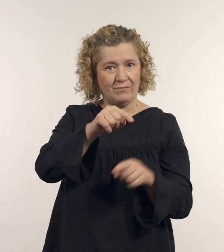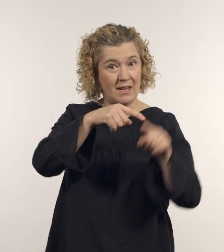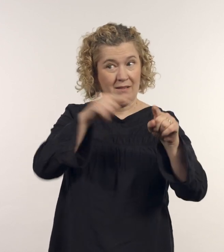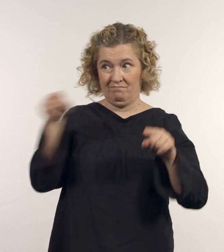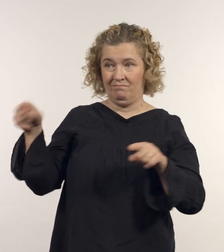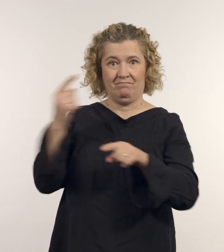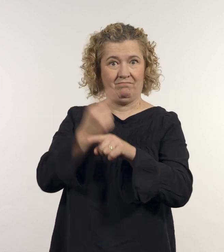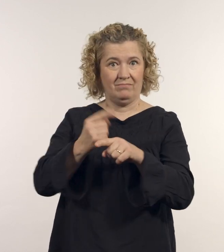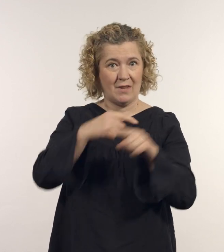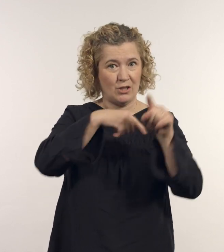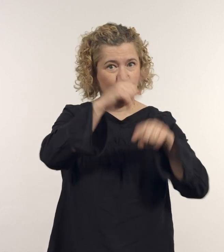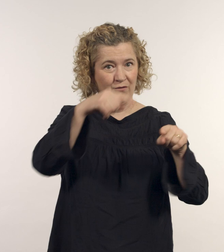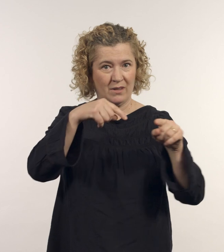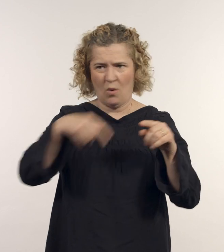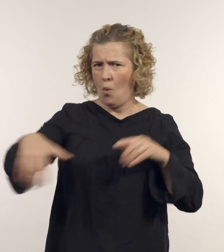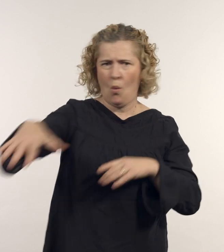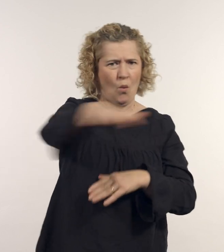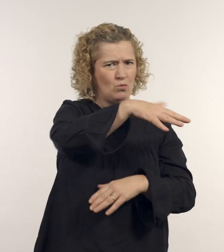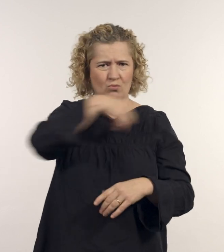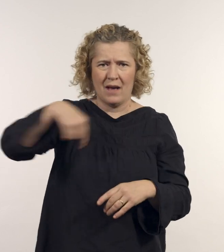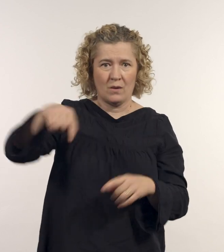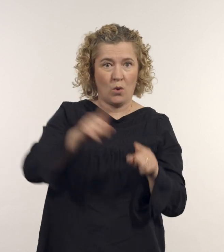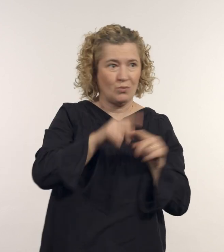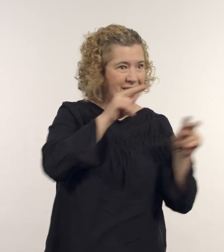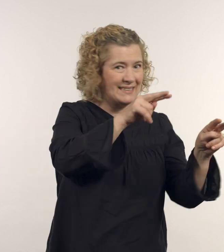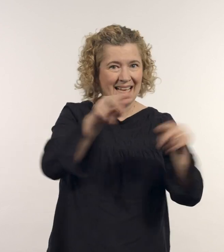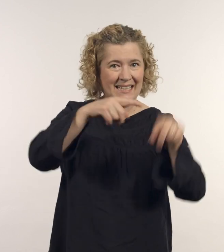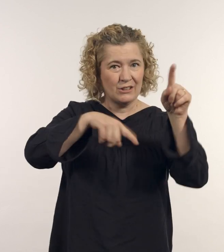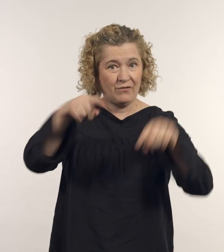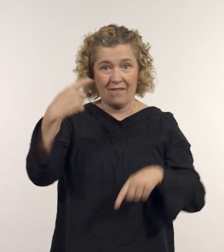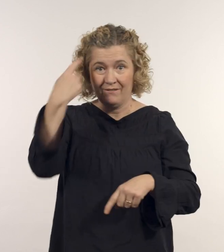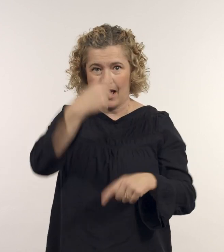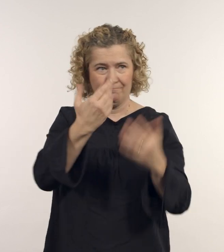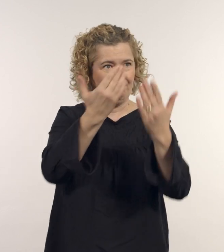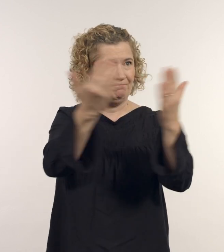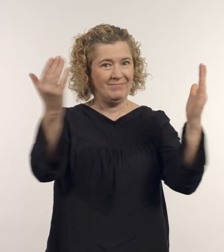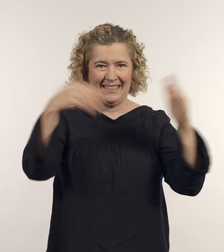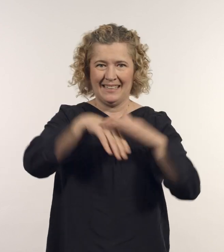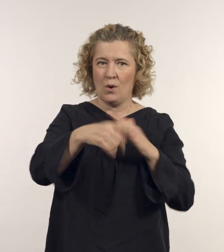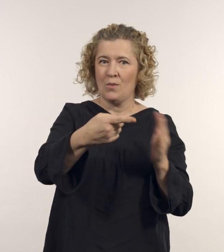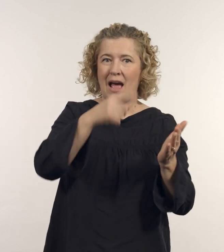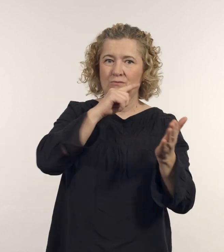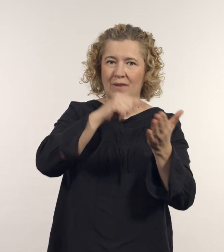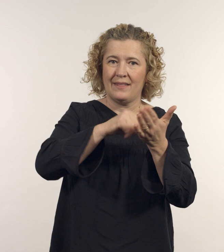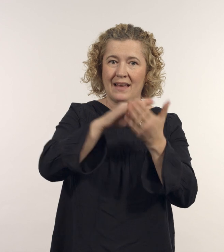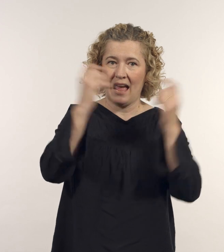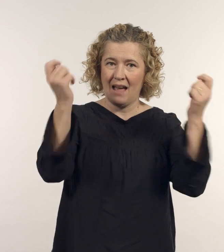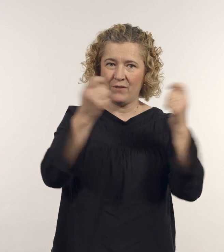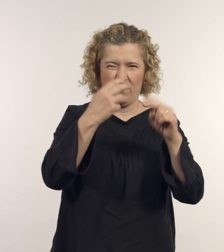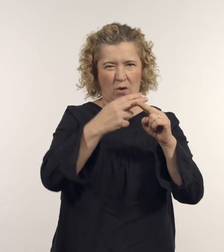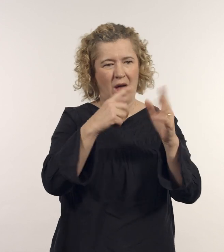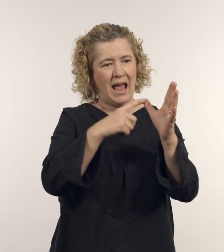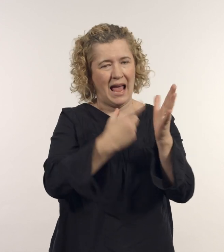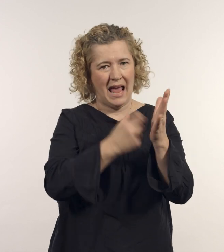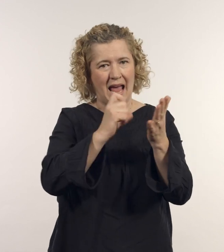“Diversity is all around us and to see diverse faces exhibited in the 100th anniversary of the Archibald Prize